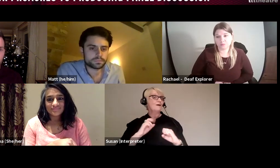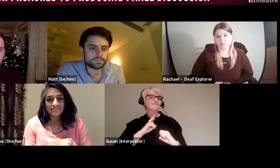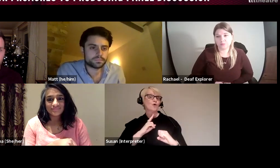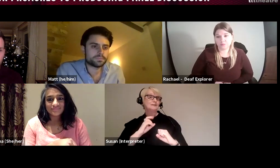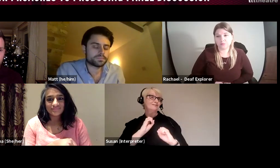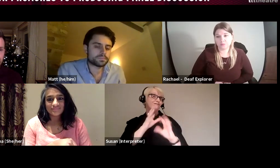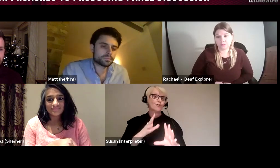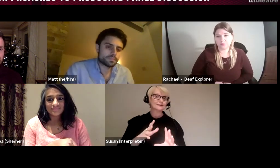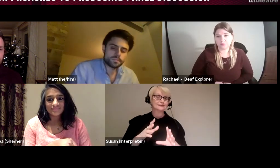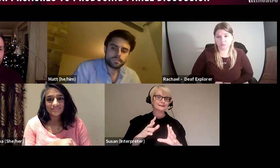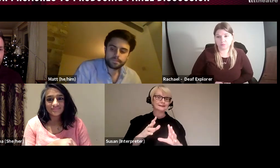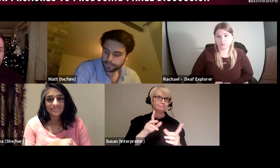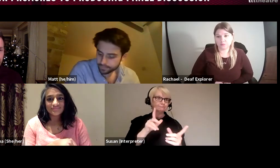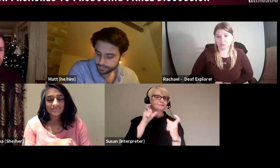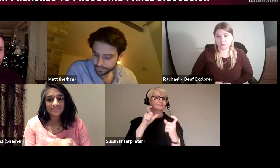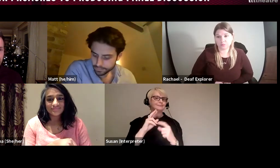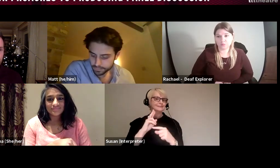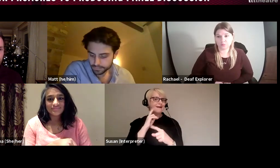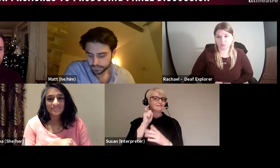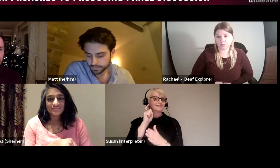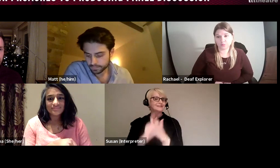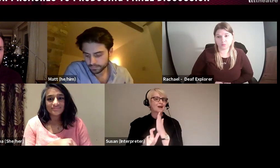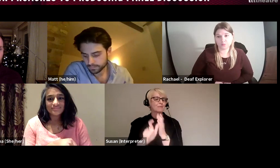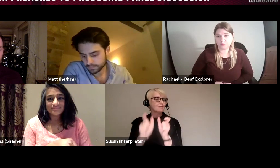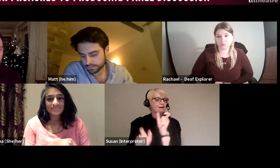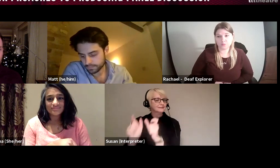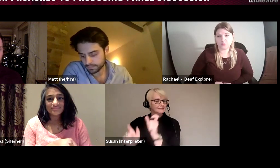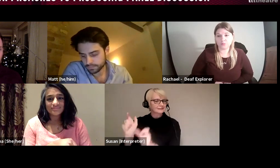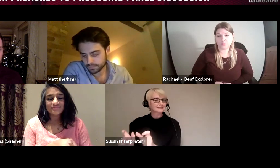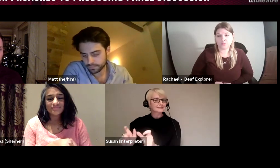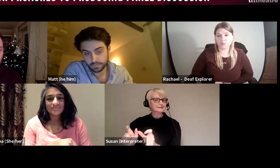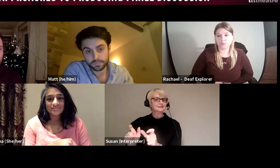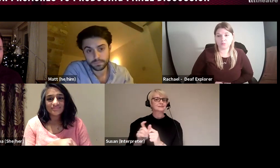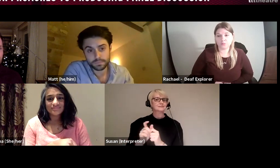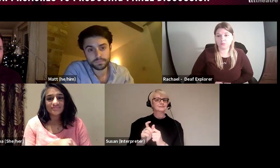of deaf and disabled artists and making sure that it is bought into a policy level,